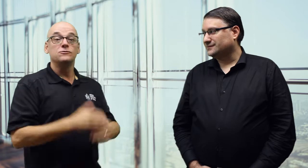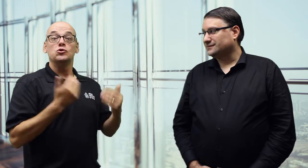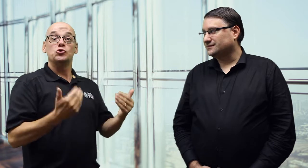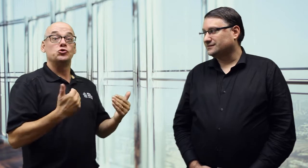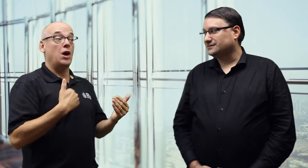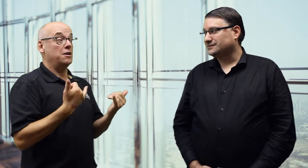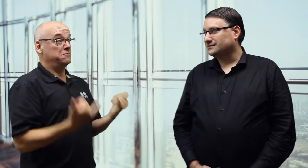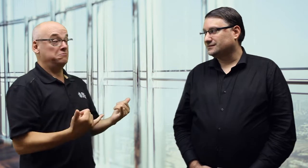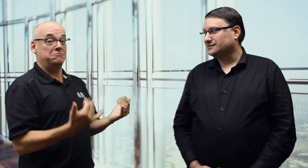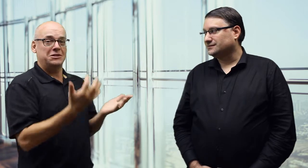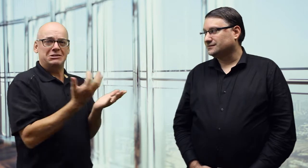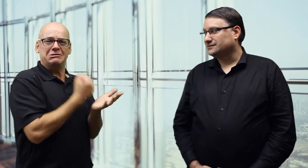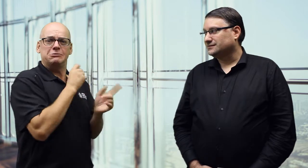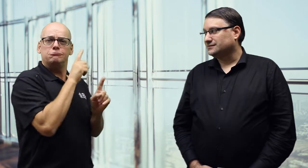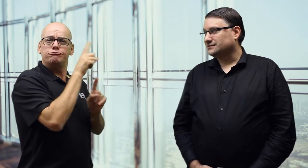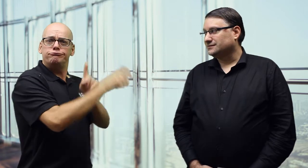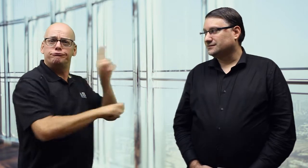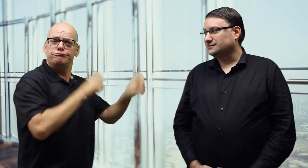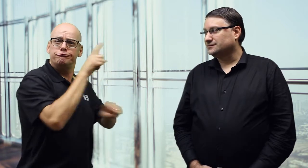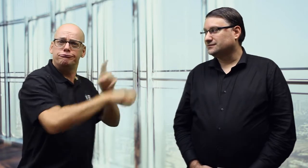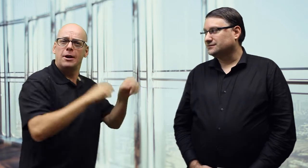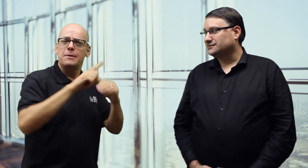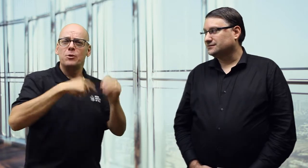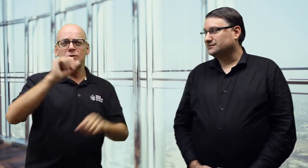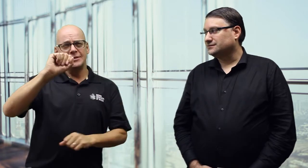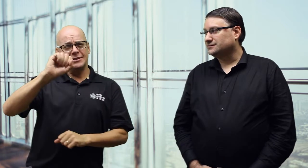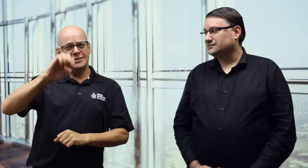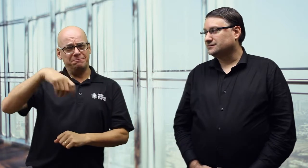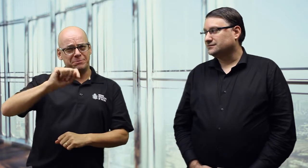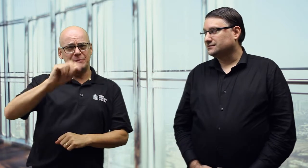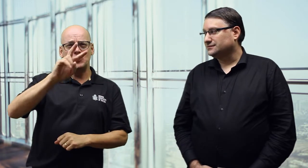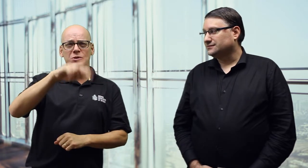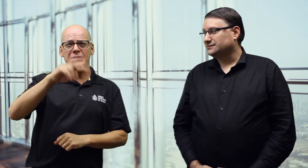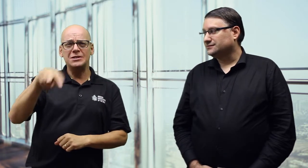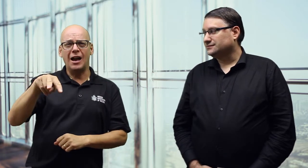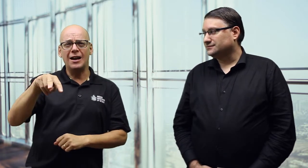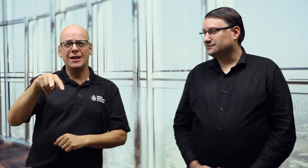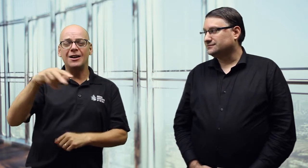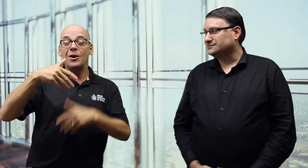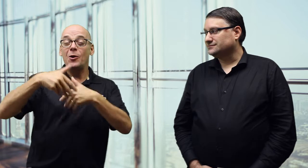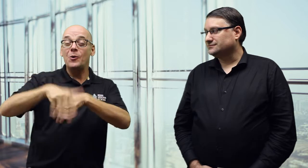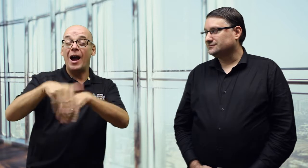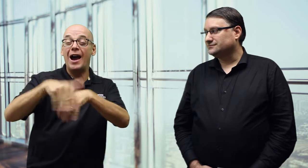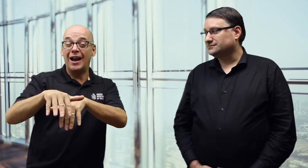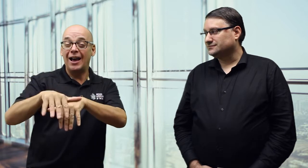Today I'll grab the opportunity to ask him few questions about the September 22nd rally.